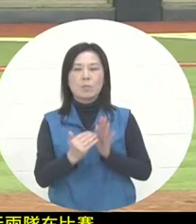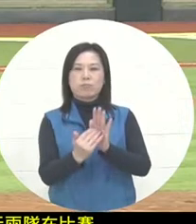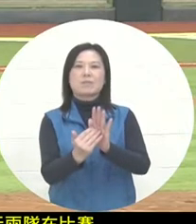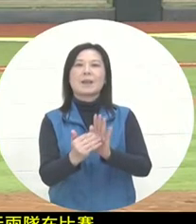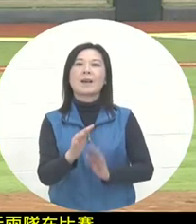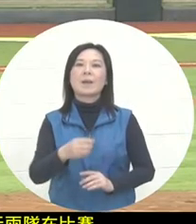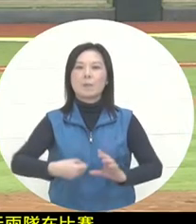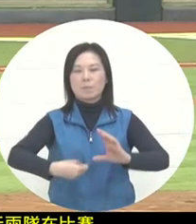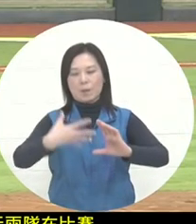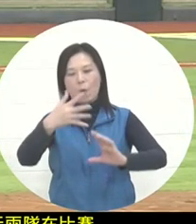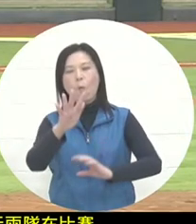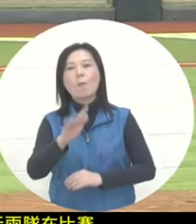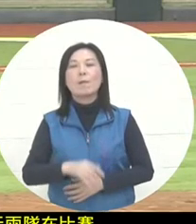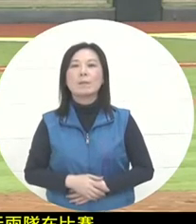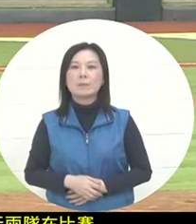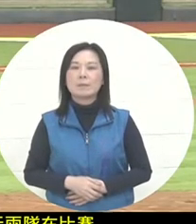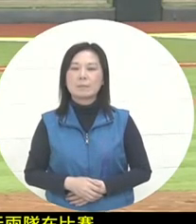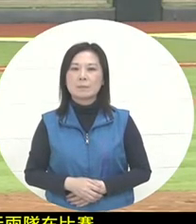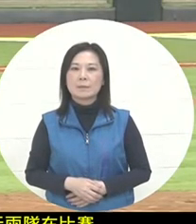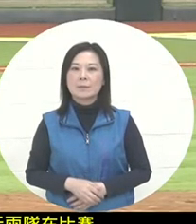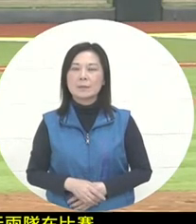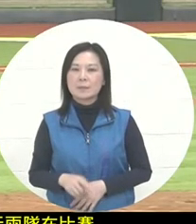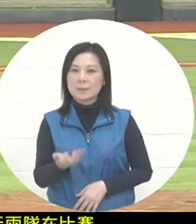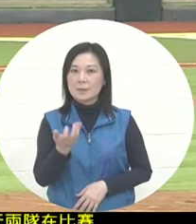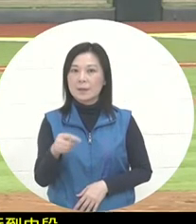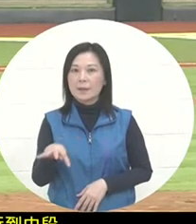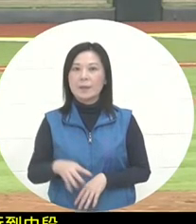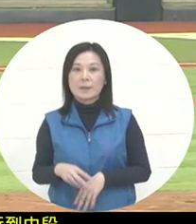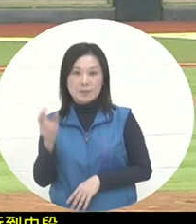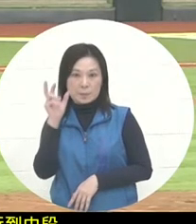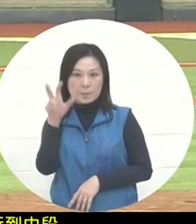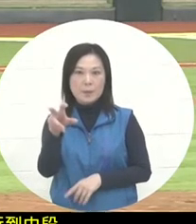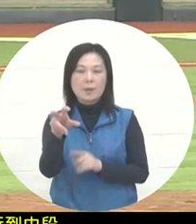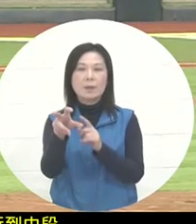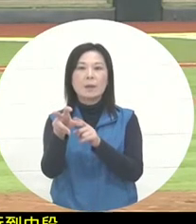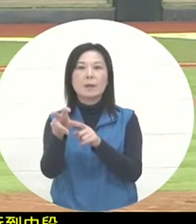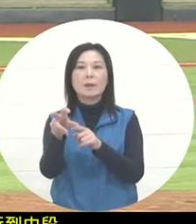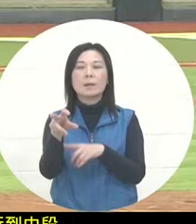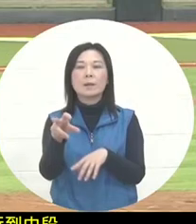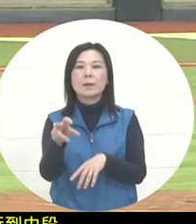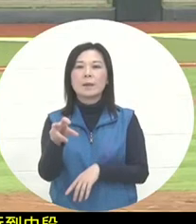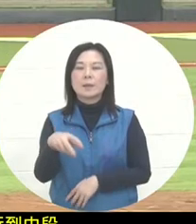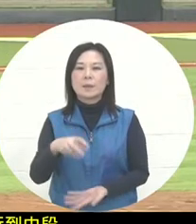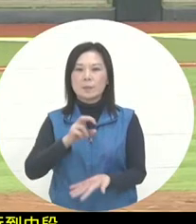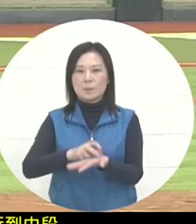picture. In the first half of the inning, pitcher Zhou Lei reacted very quickly with a bouncing ball